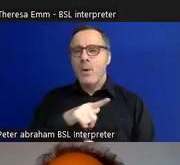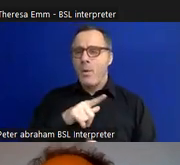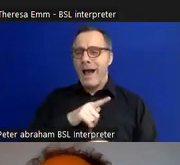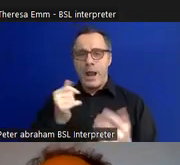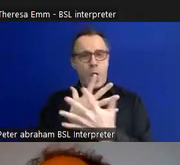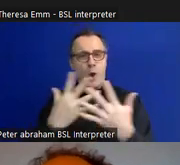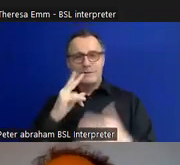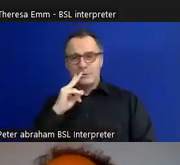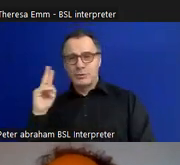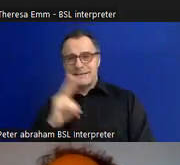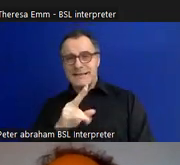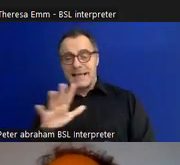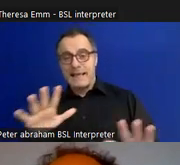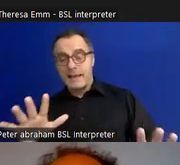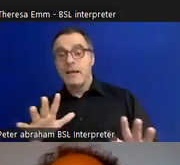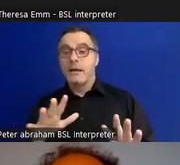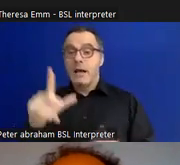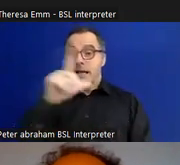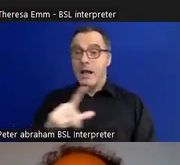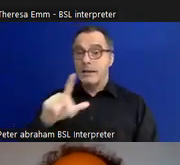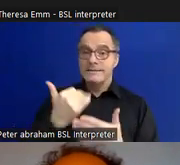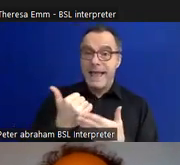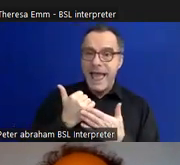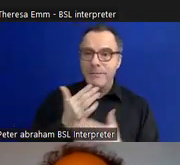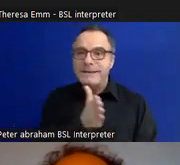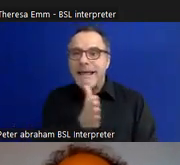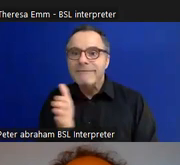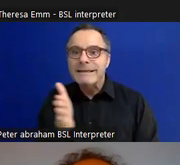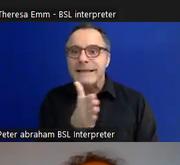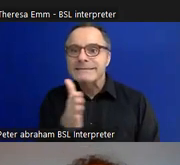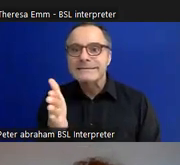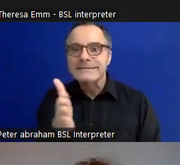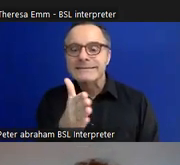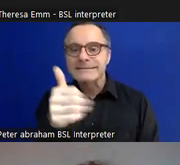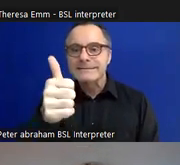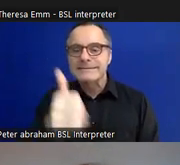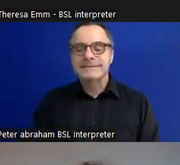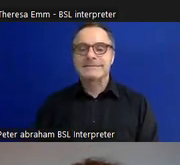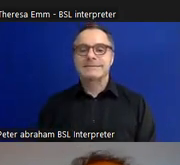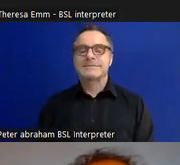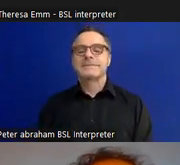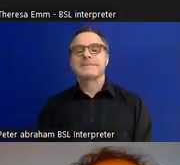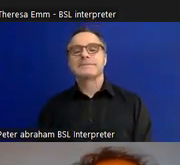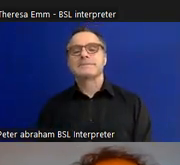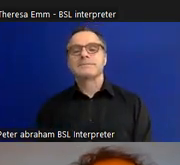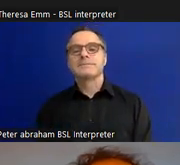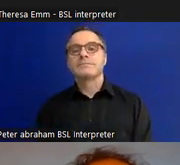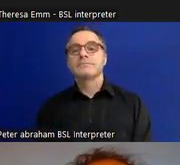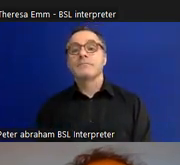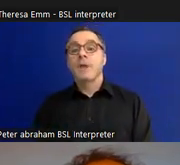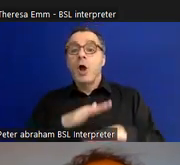and to help navigate the spaces in that way. You'll also see to the left of 'Free our people',